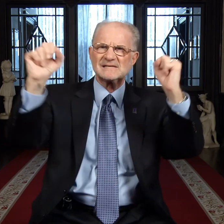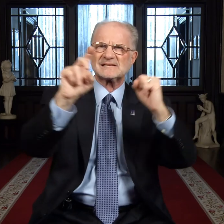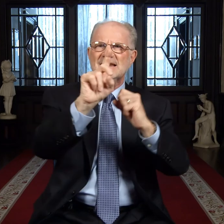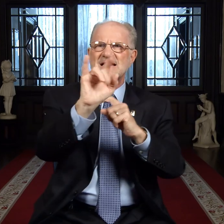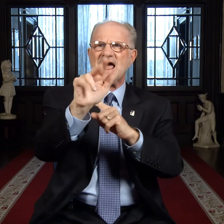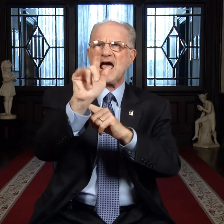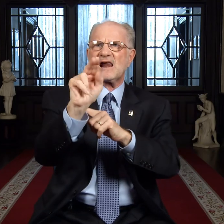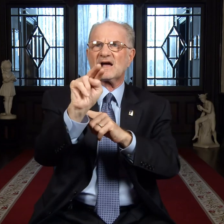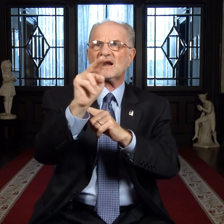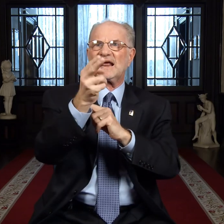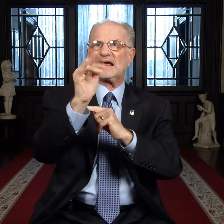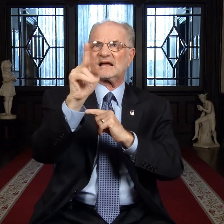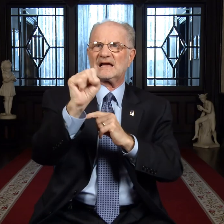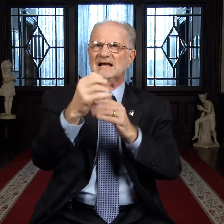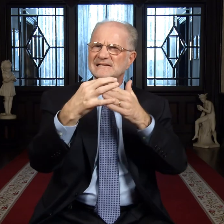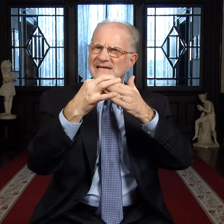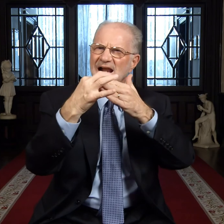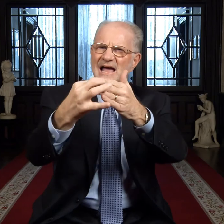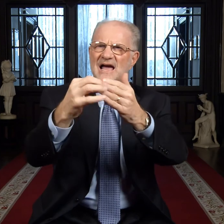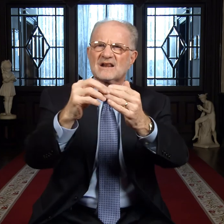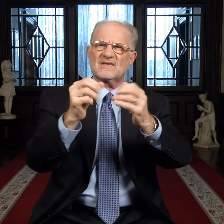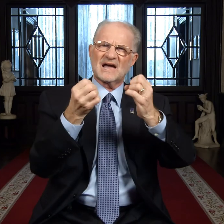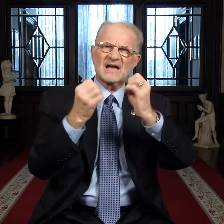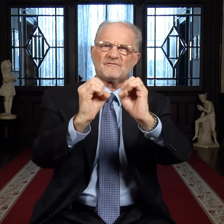SBG President Dylan Hinks led the effort